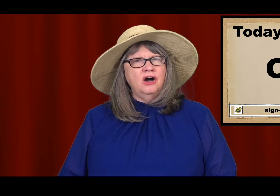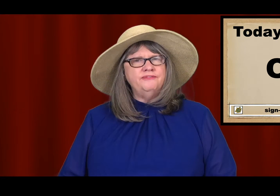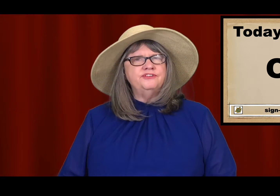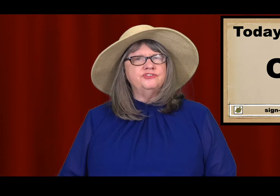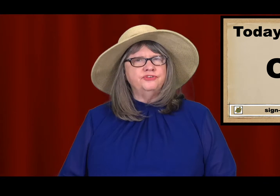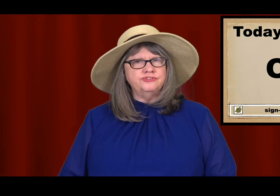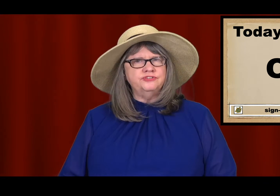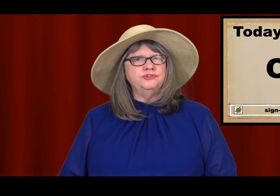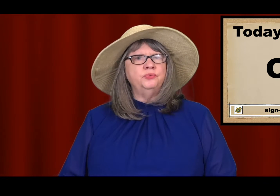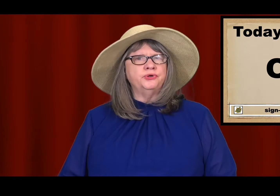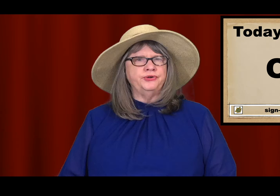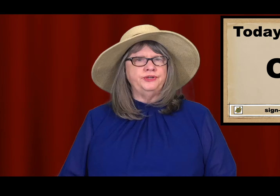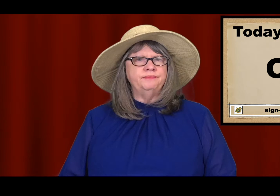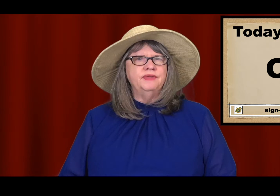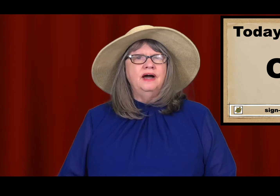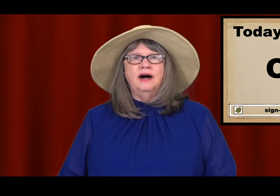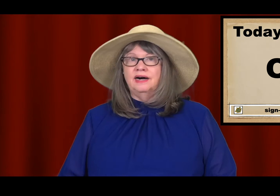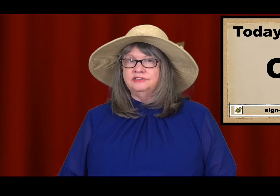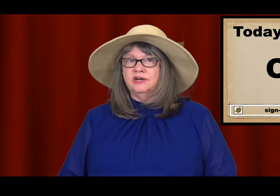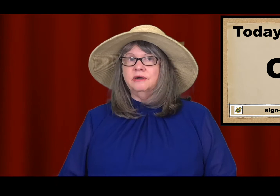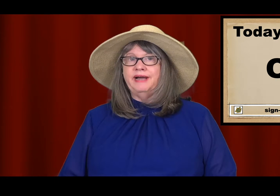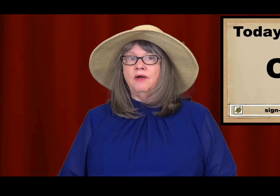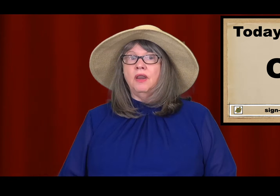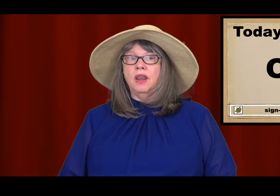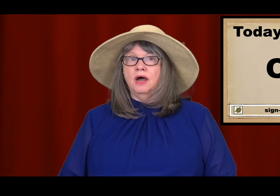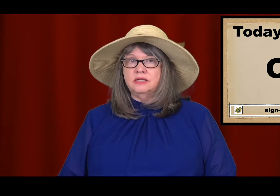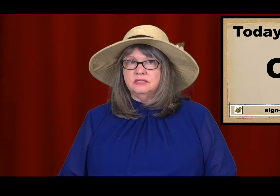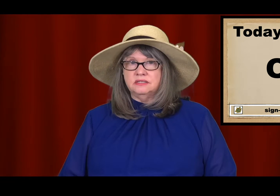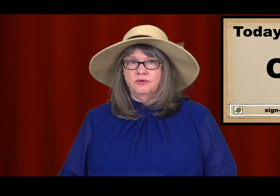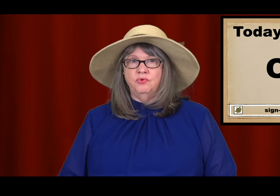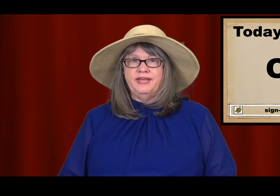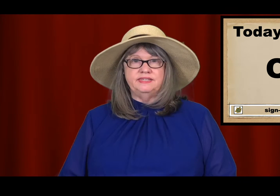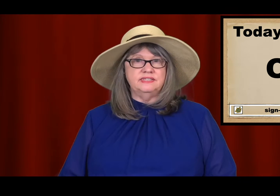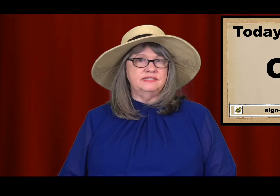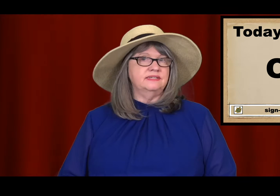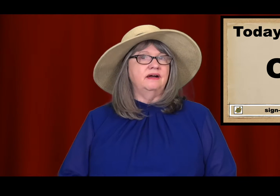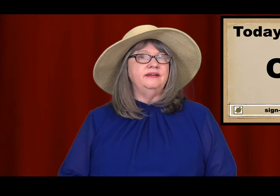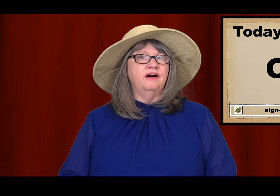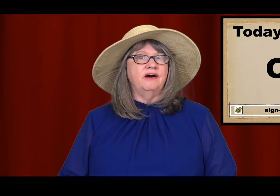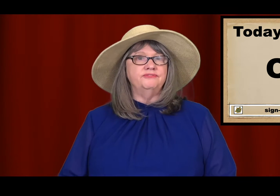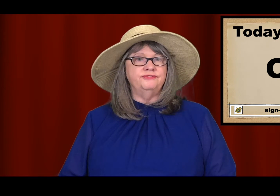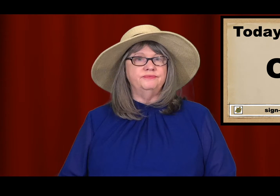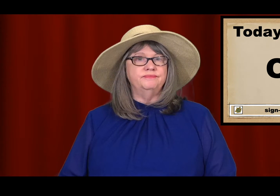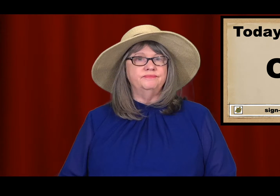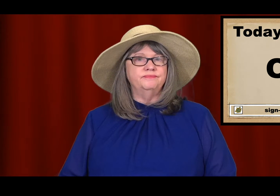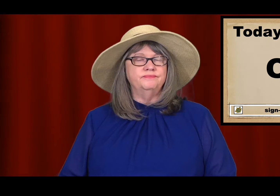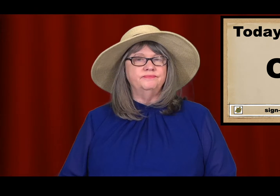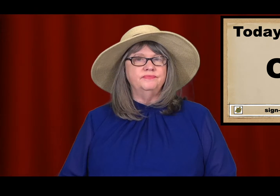OFF is a versatile word. I'll talk about lots of ways to sign OFF.